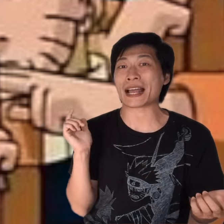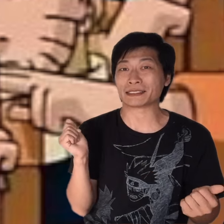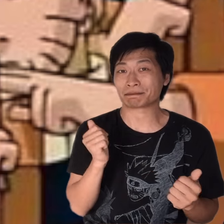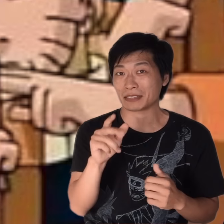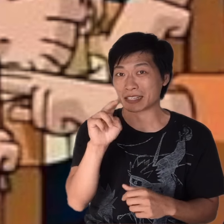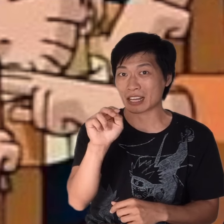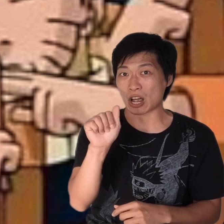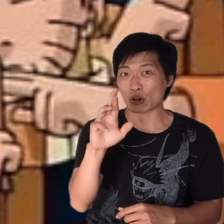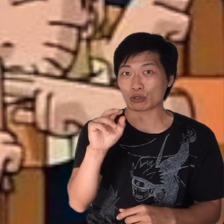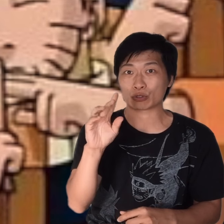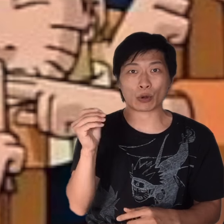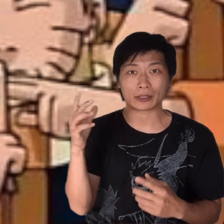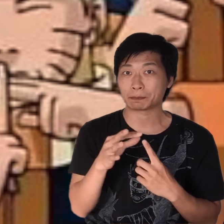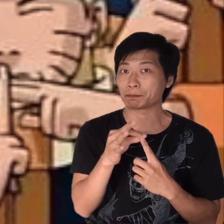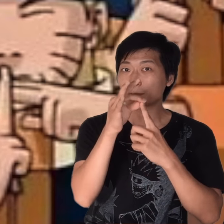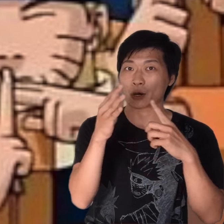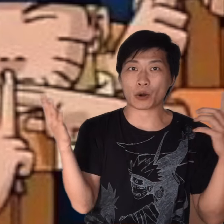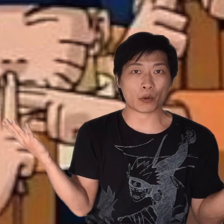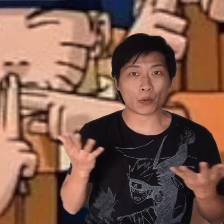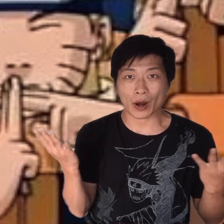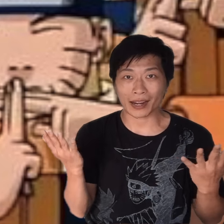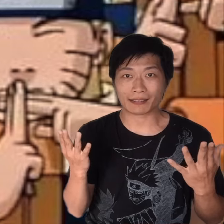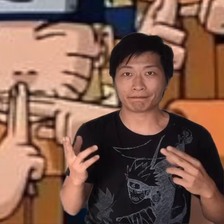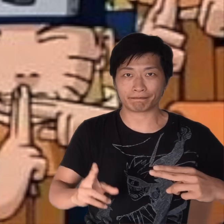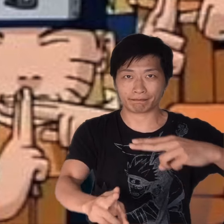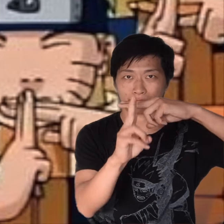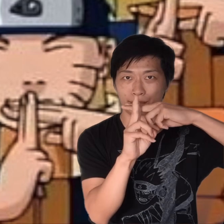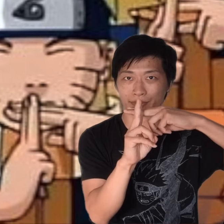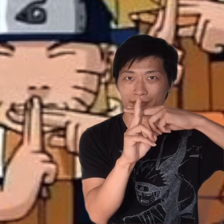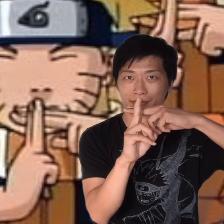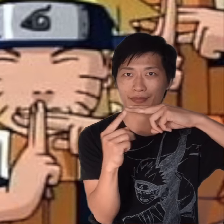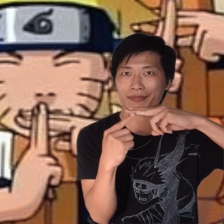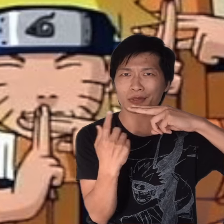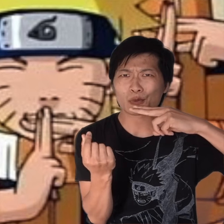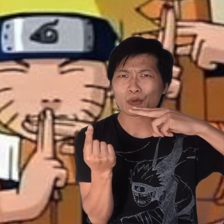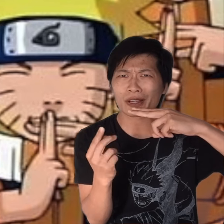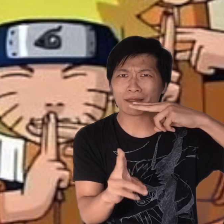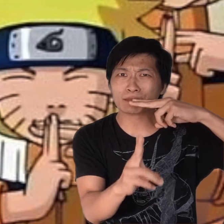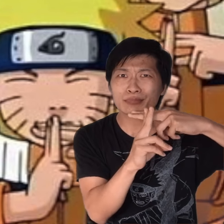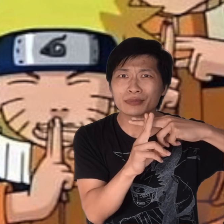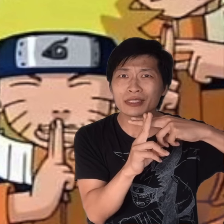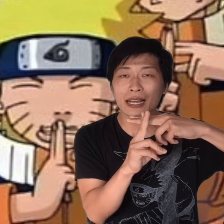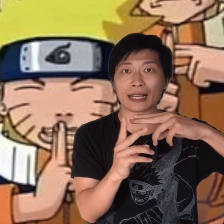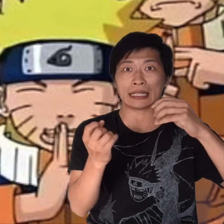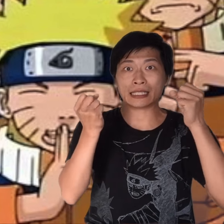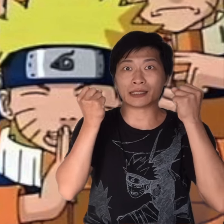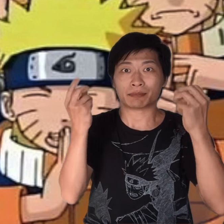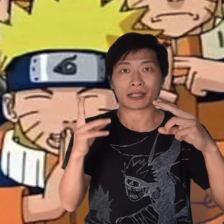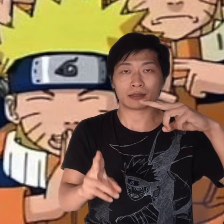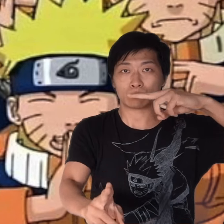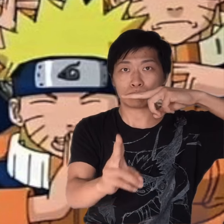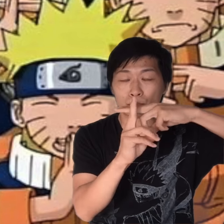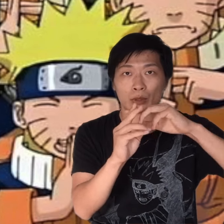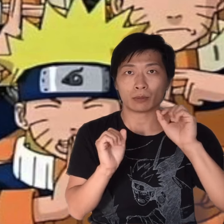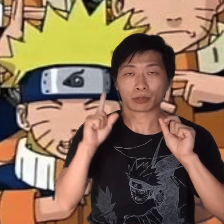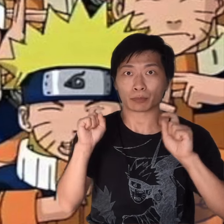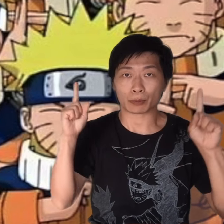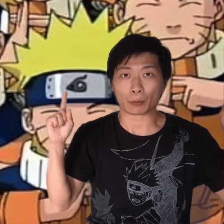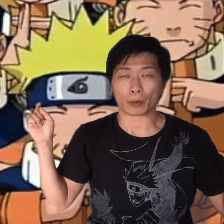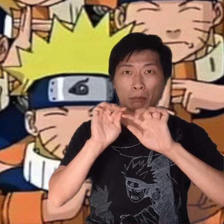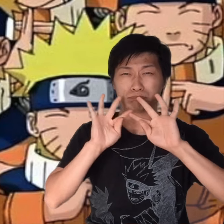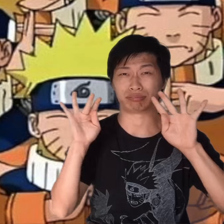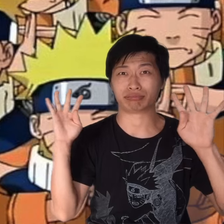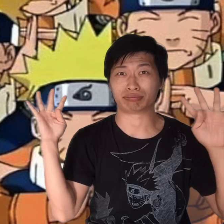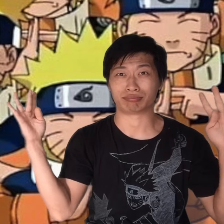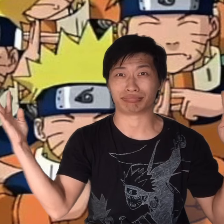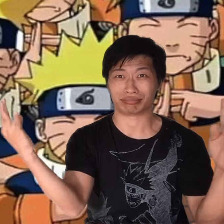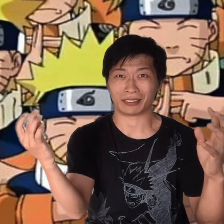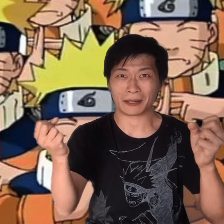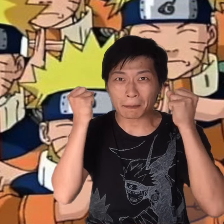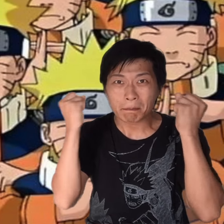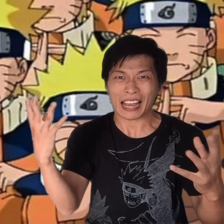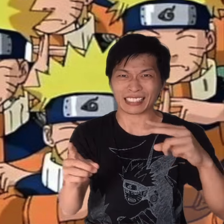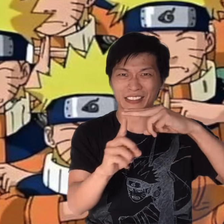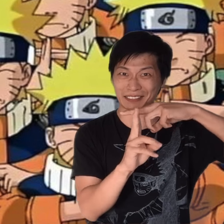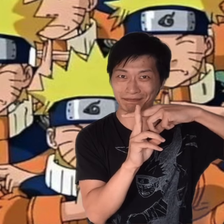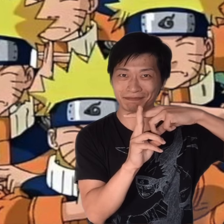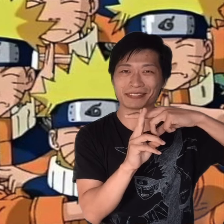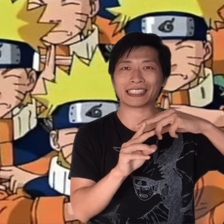Naruto’s special “Jutsu” is “Kage Bunshin no Jutsu”. He makes mass multiple clones of himself.